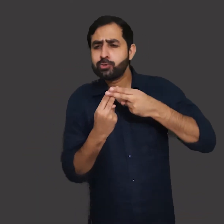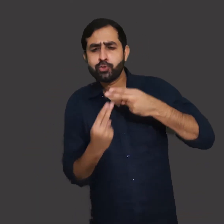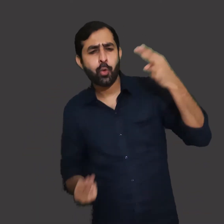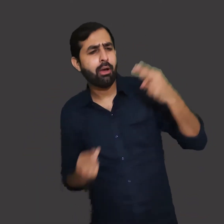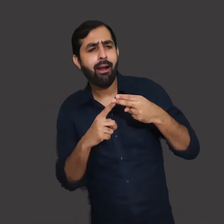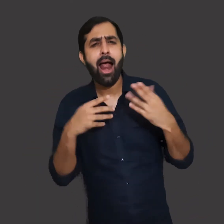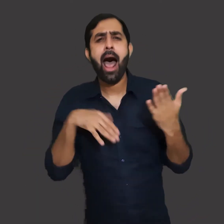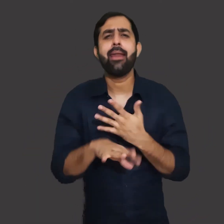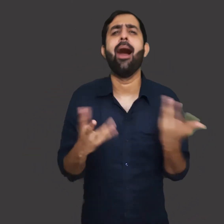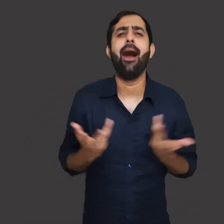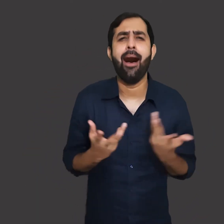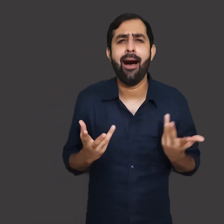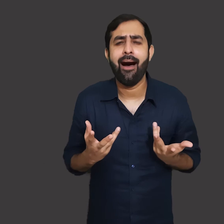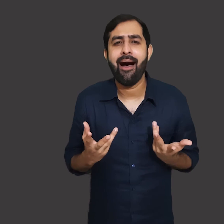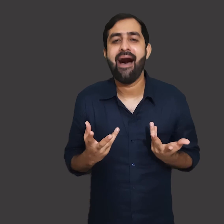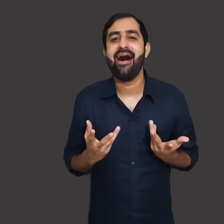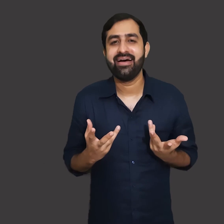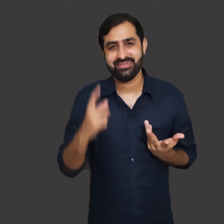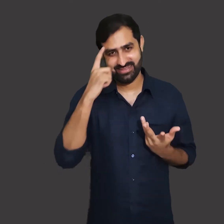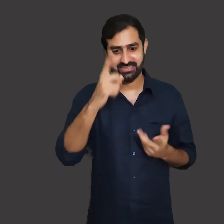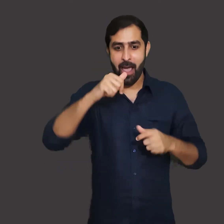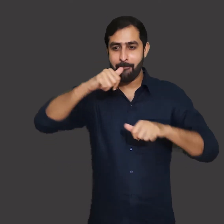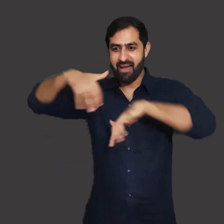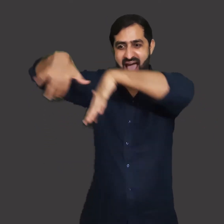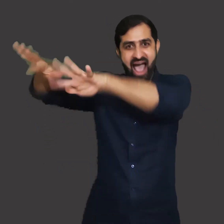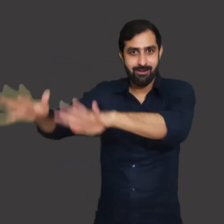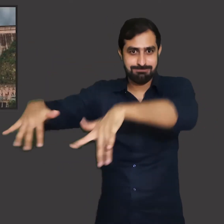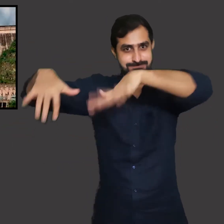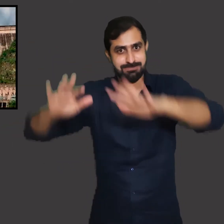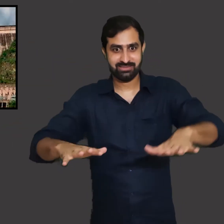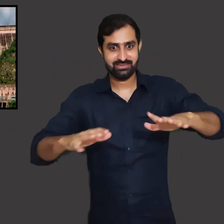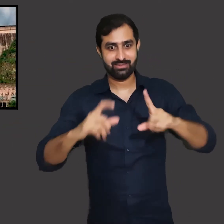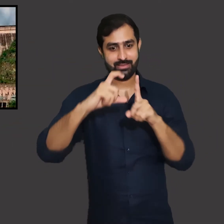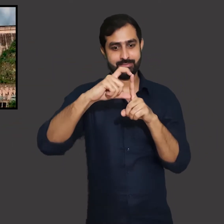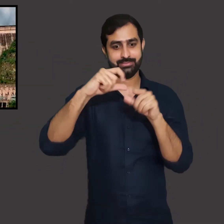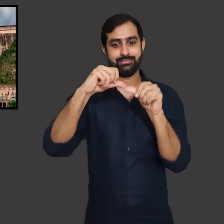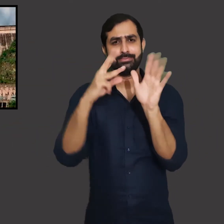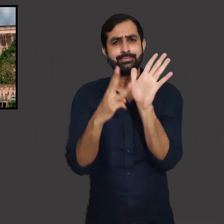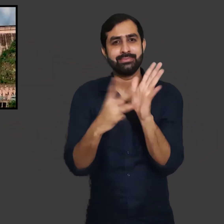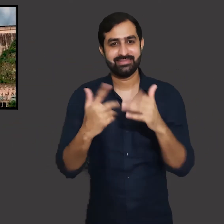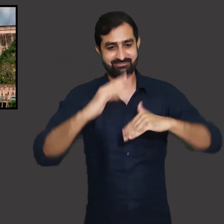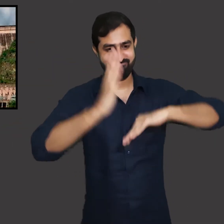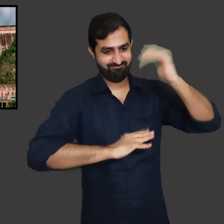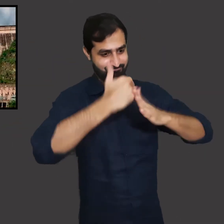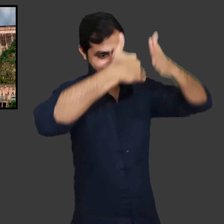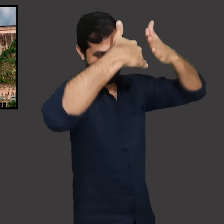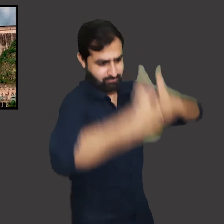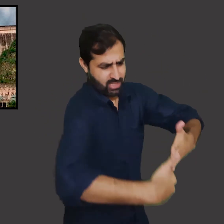Today, We will share with you an essay. A barrier that stops or restricts